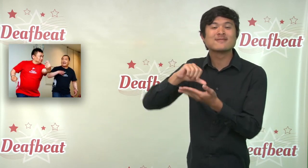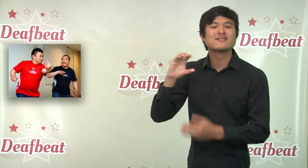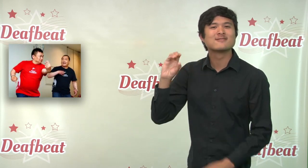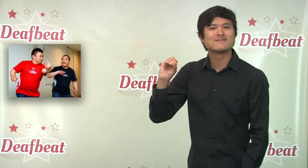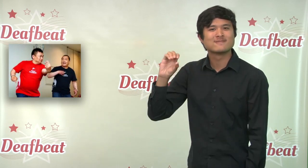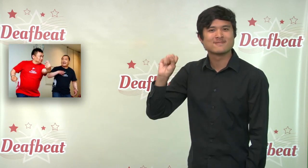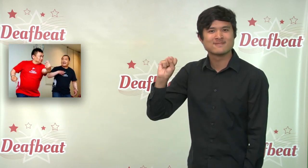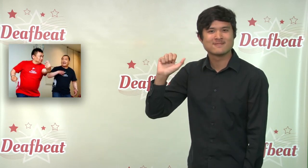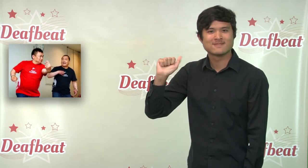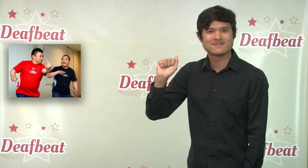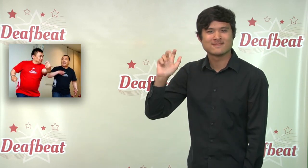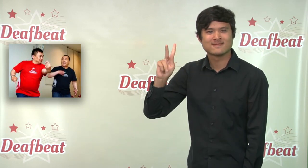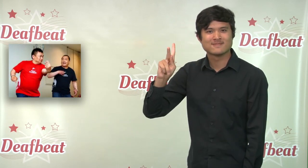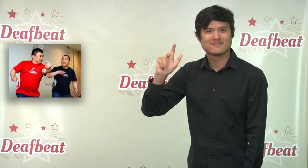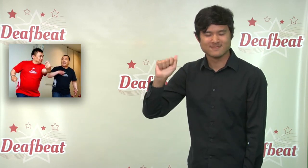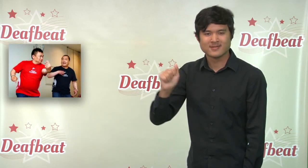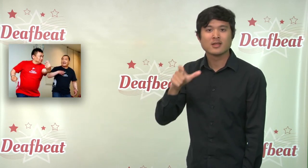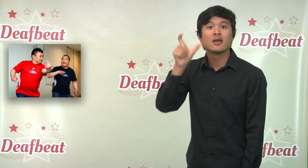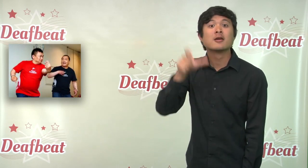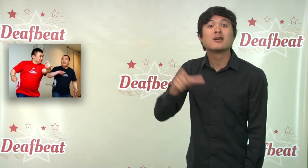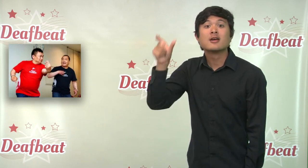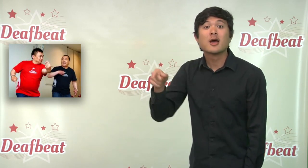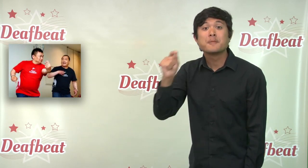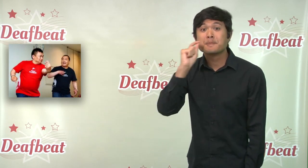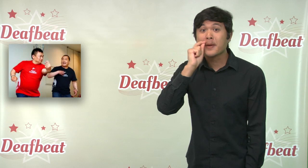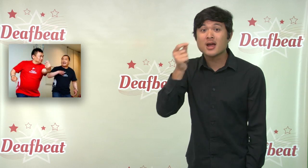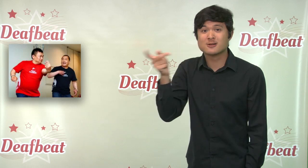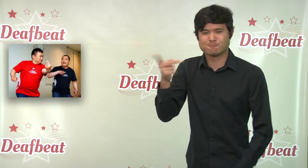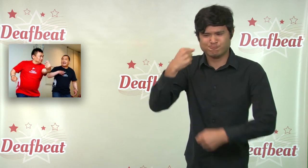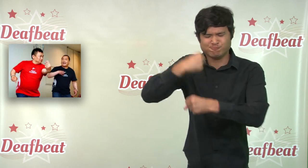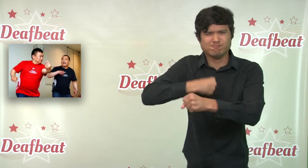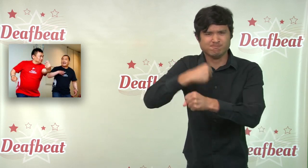Deaf man worked together in a “comic dialog”